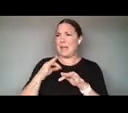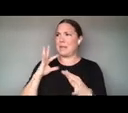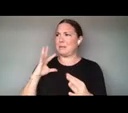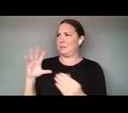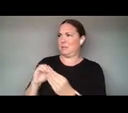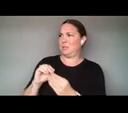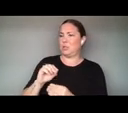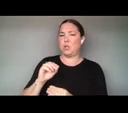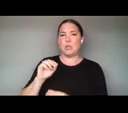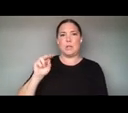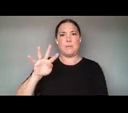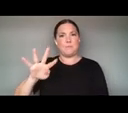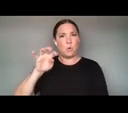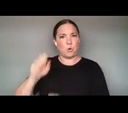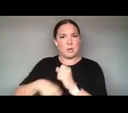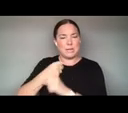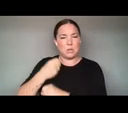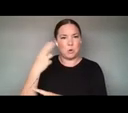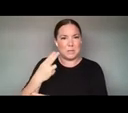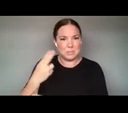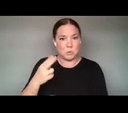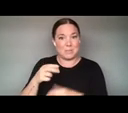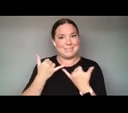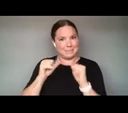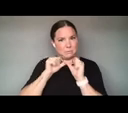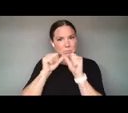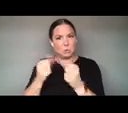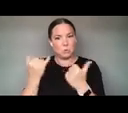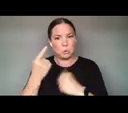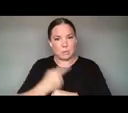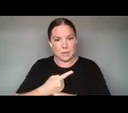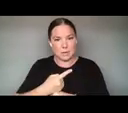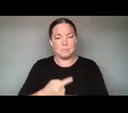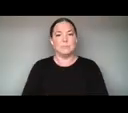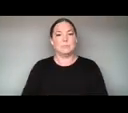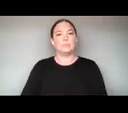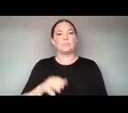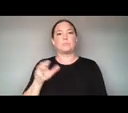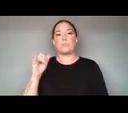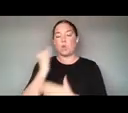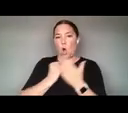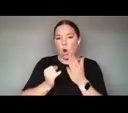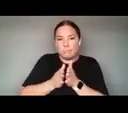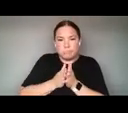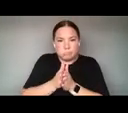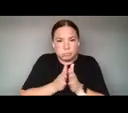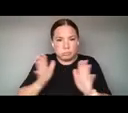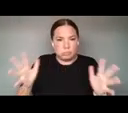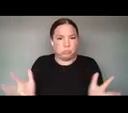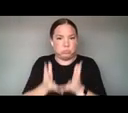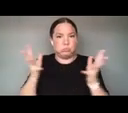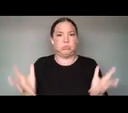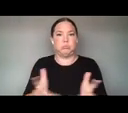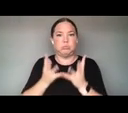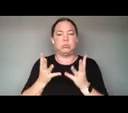AT SCATTER OUR CORE ETHOS IS ART PROPELS INNOVATION. SCATTER BUILDS SOFTWARE TO CREATE